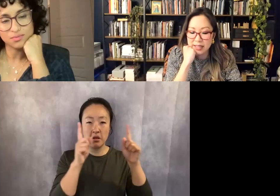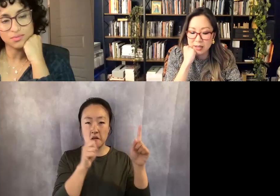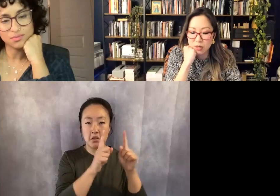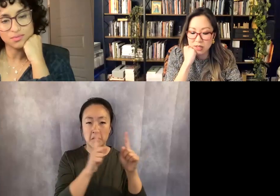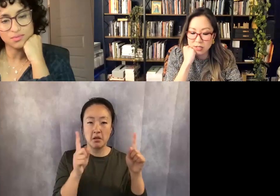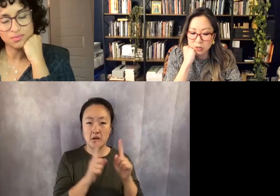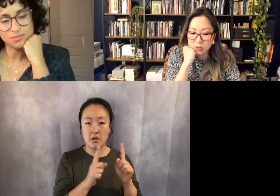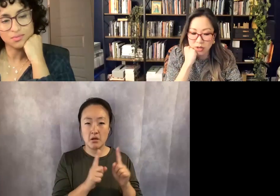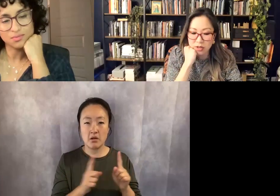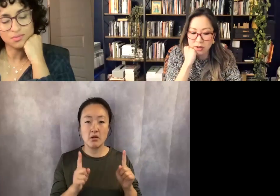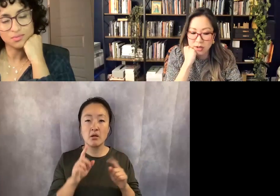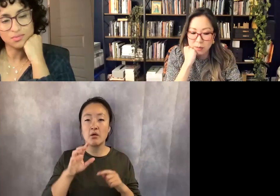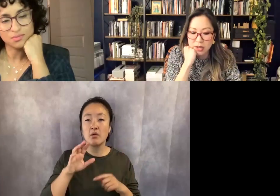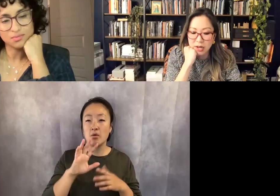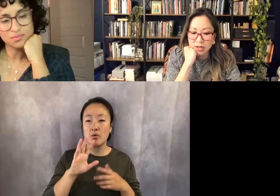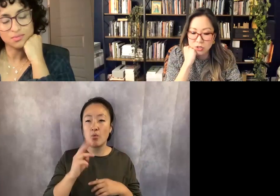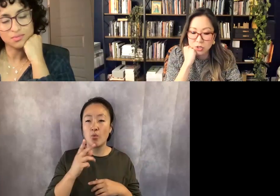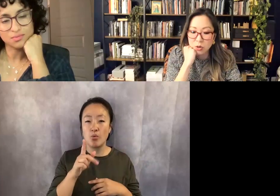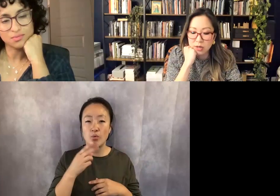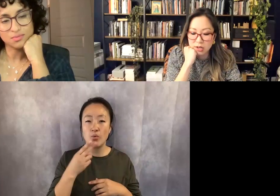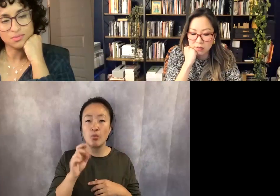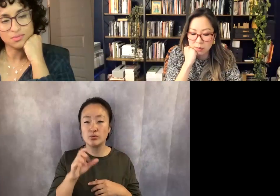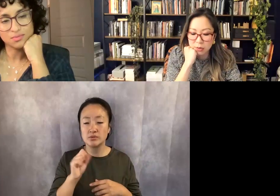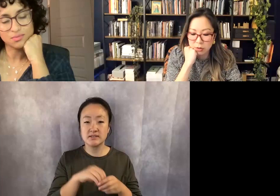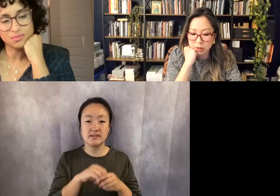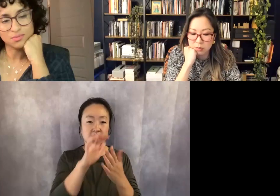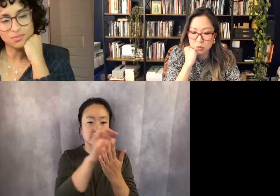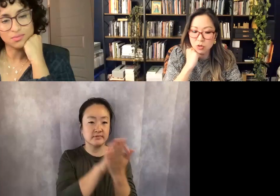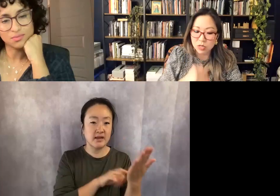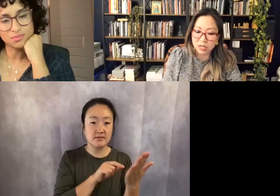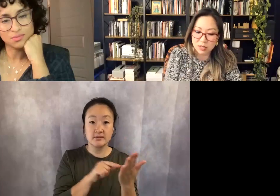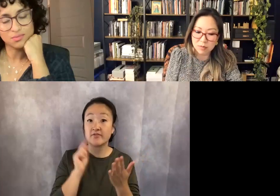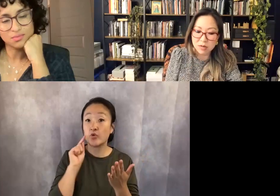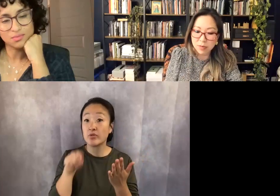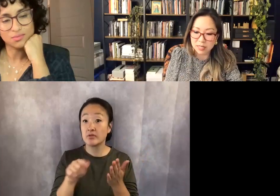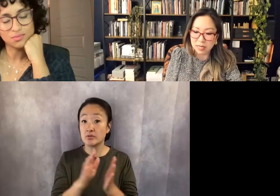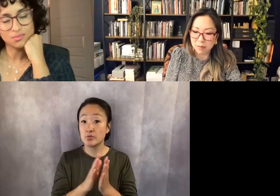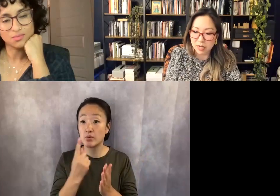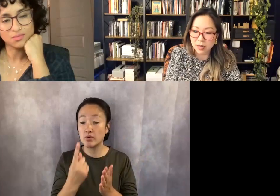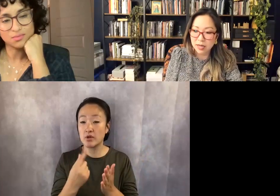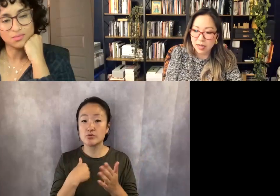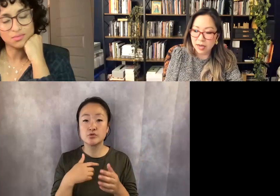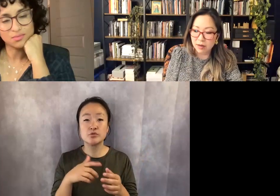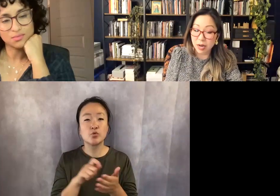And I think with this one, because so many of the poems were written mid-pandemic, and